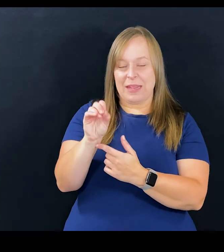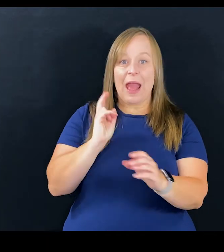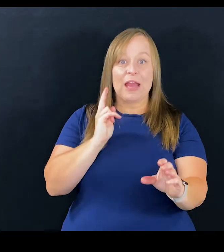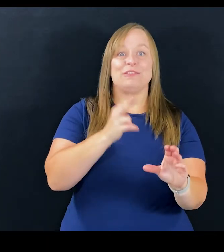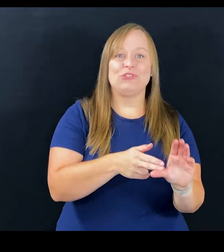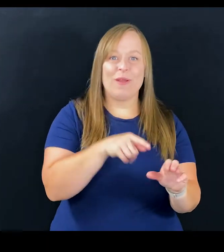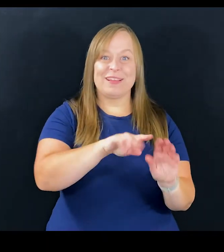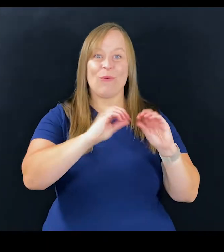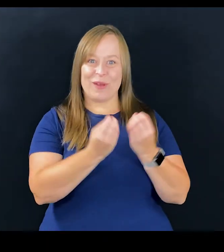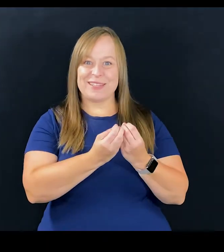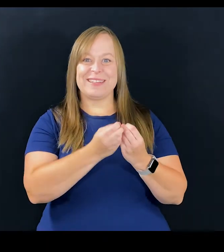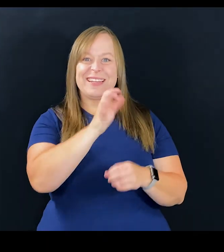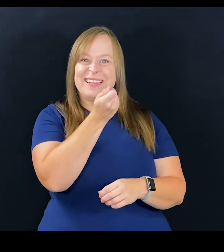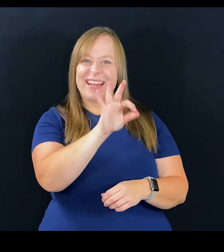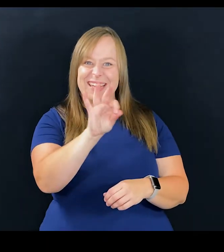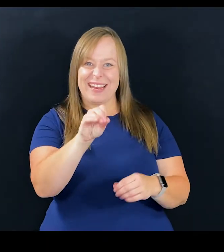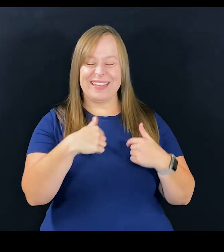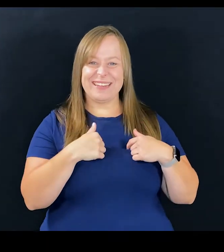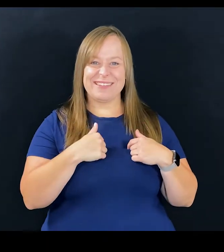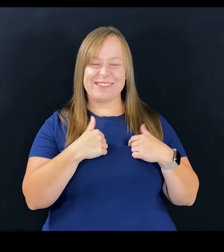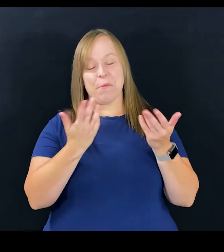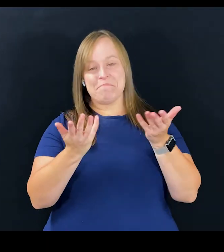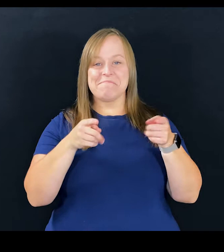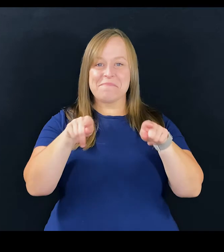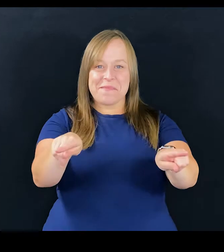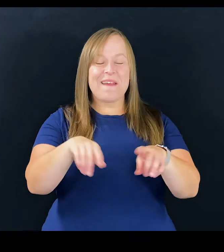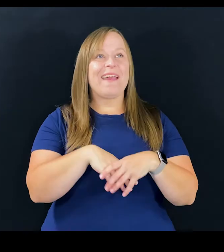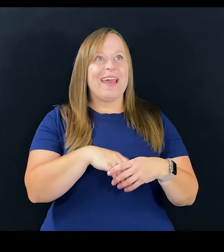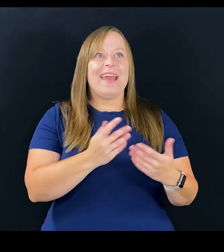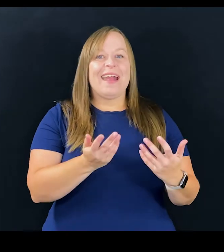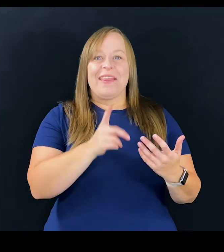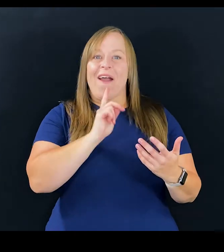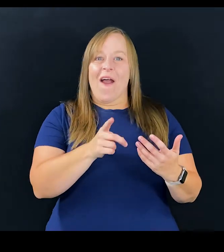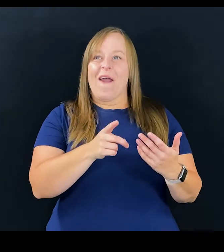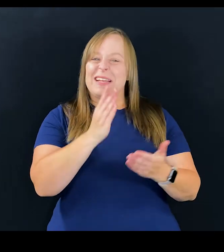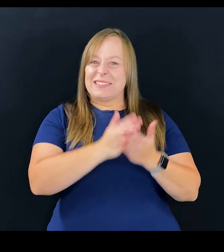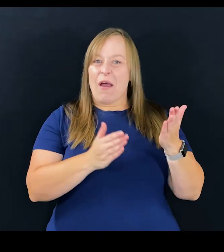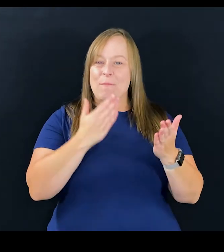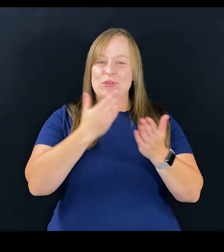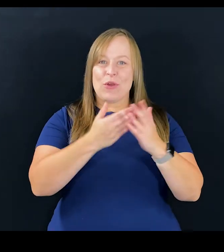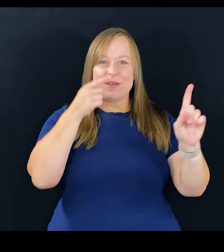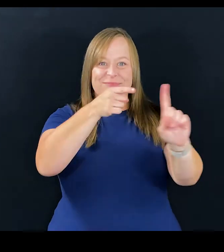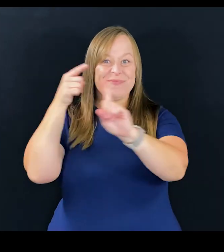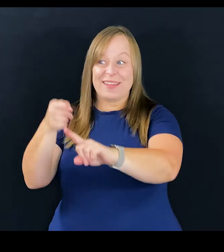I joined this organization in 1990. So we have some good goalposts.